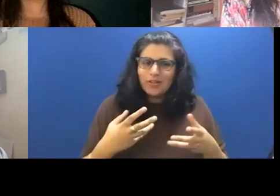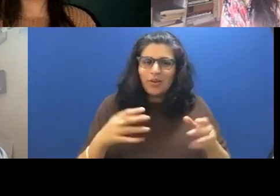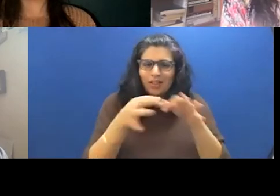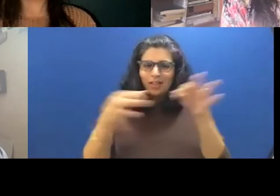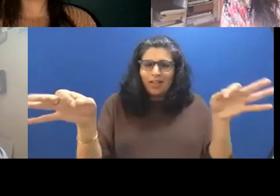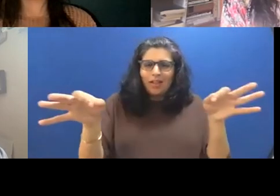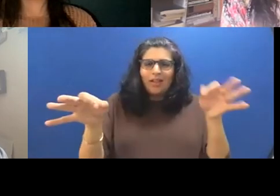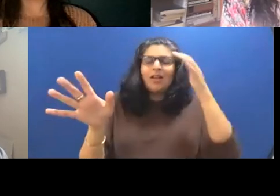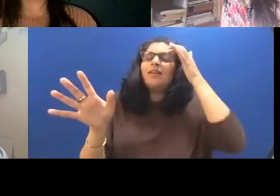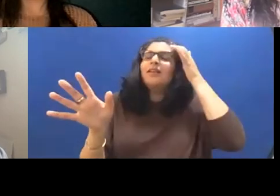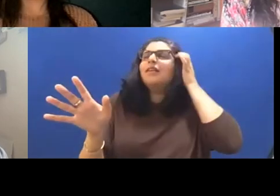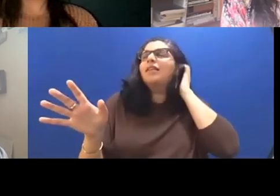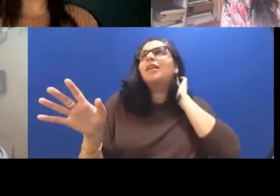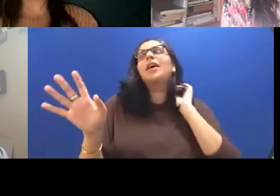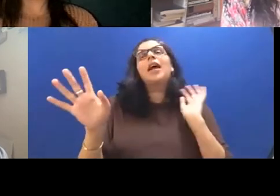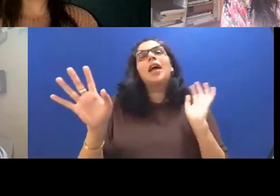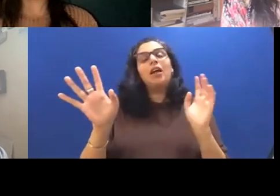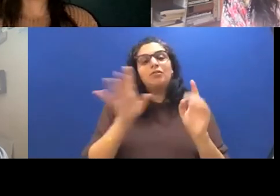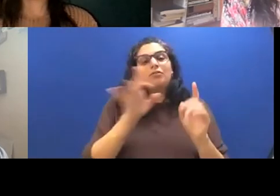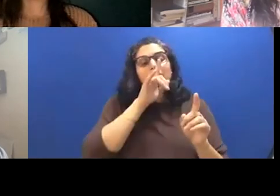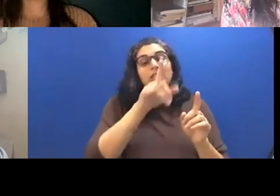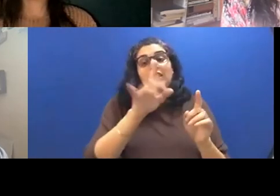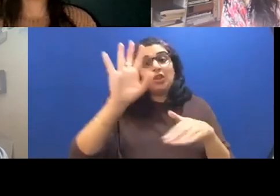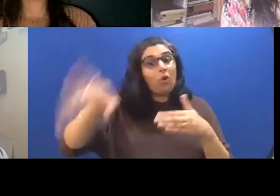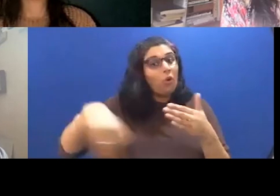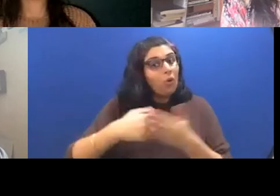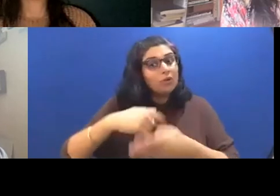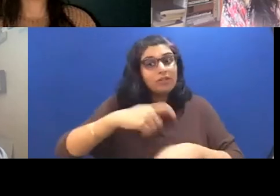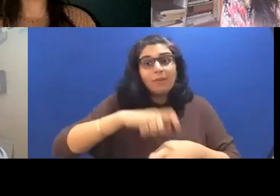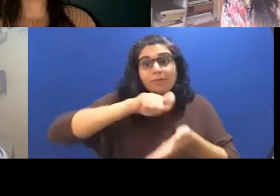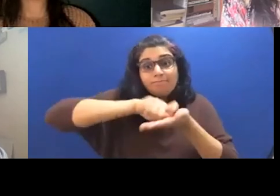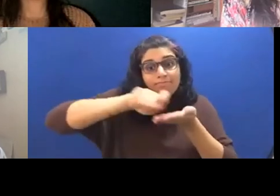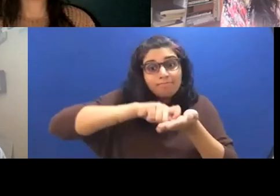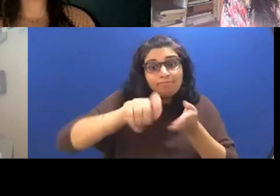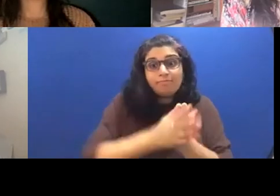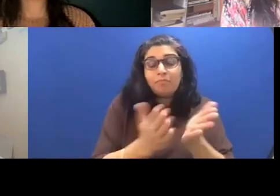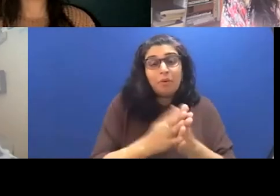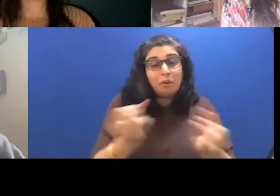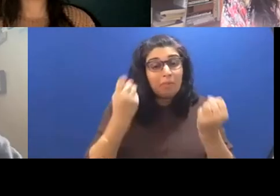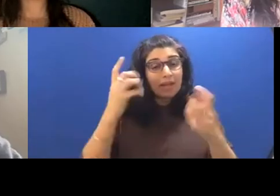it was, it's been the title really the whole time that I've been writing this book, I always